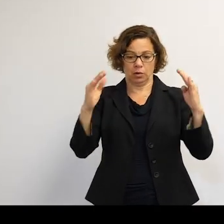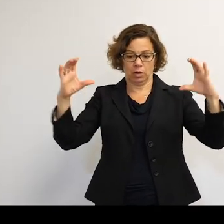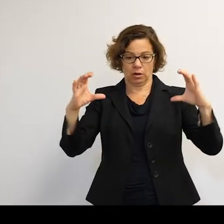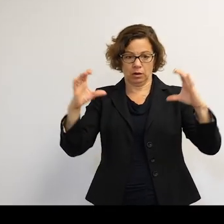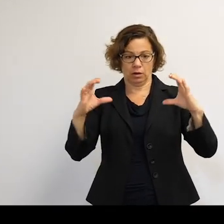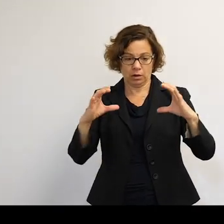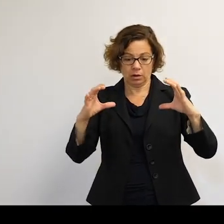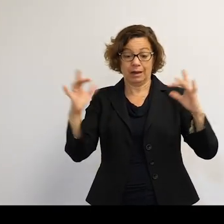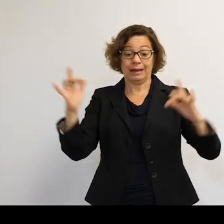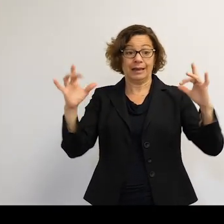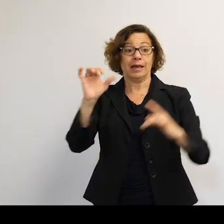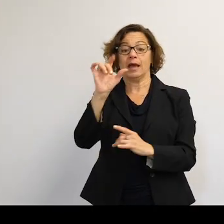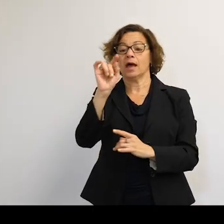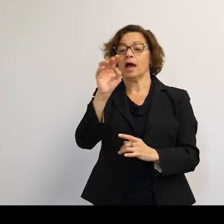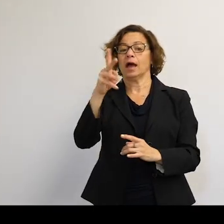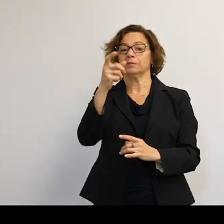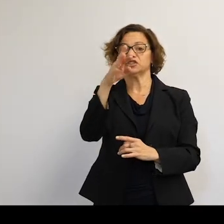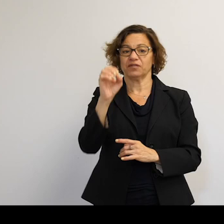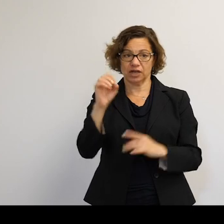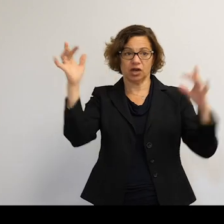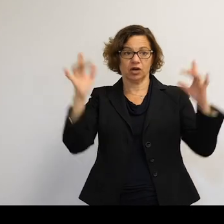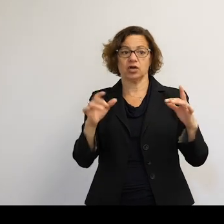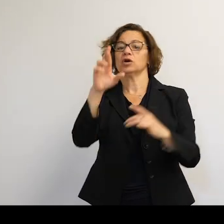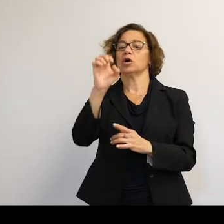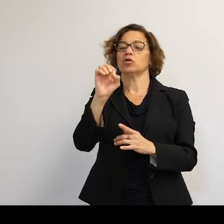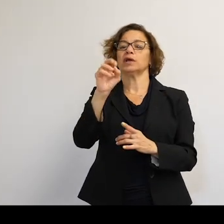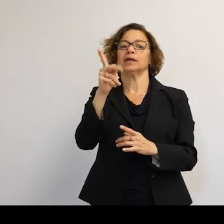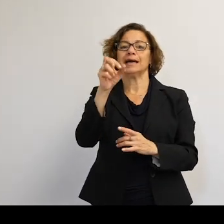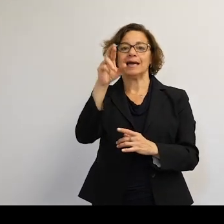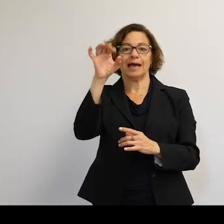And then again, the process of reentry begins.